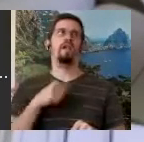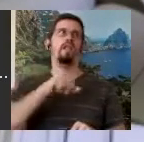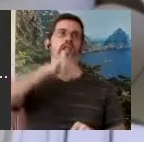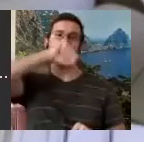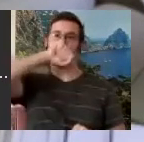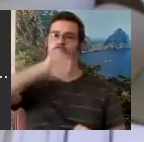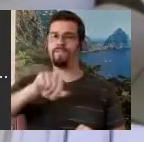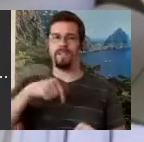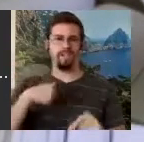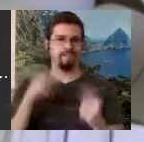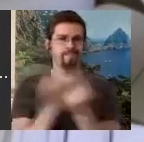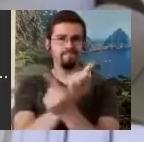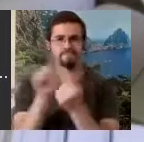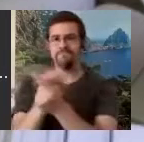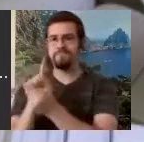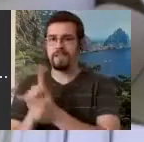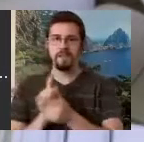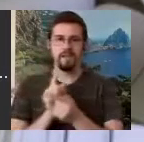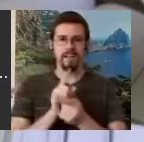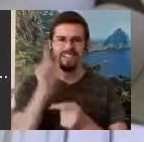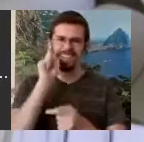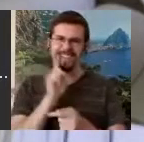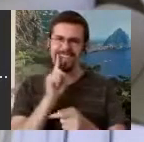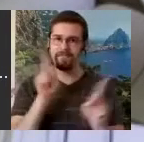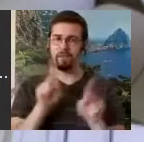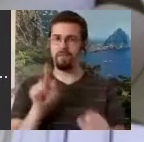bunch of Danish deaf people and they all looked at me and said "well, yeah that